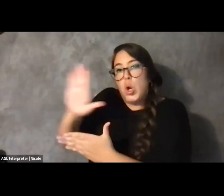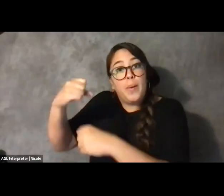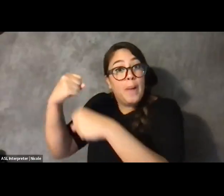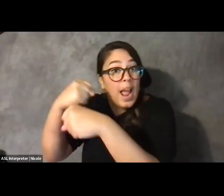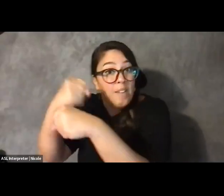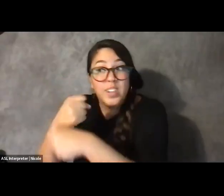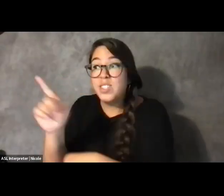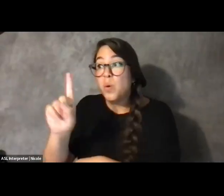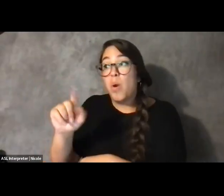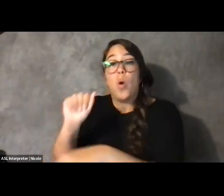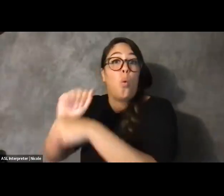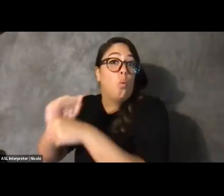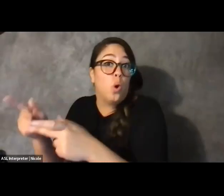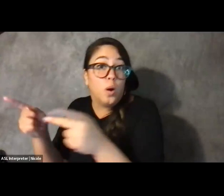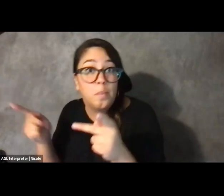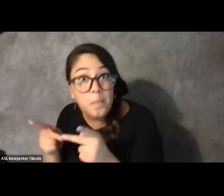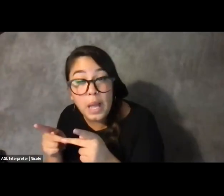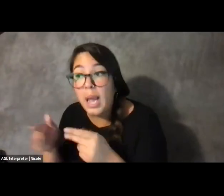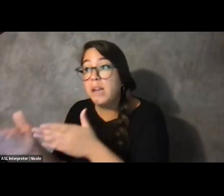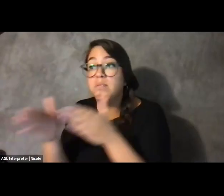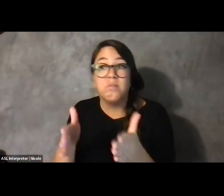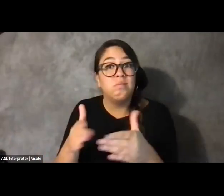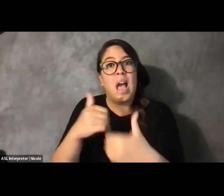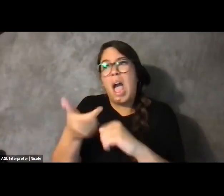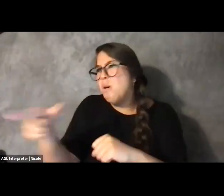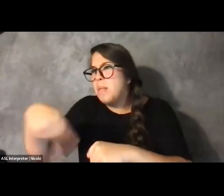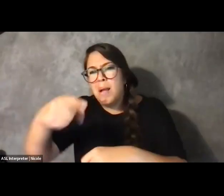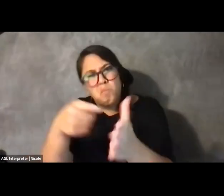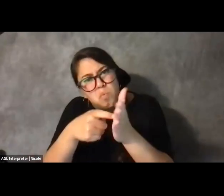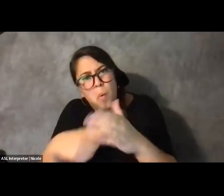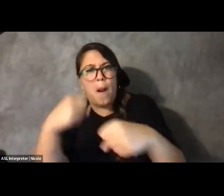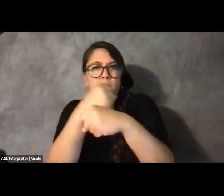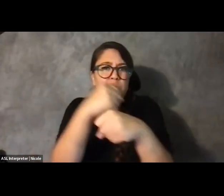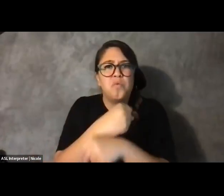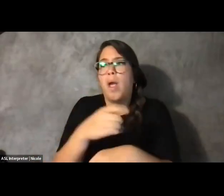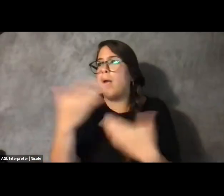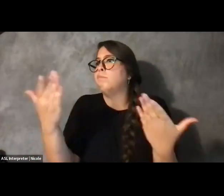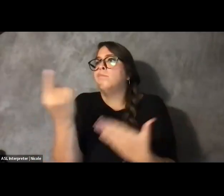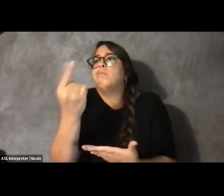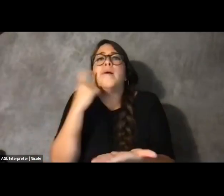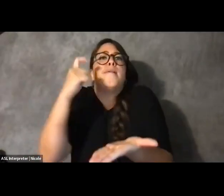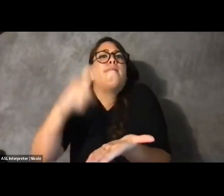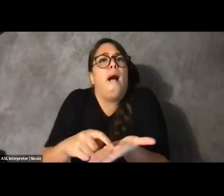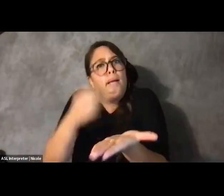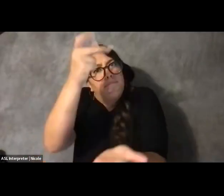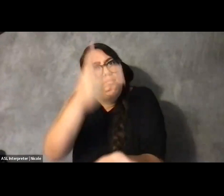They talked about how often they fight just to be seen, how often they fight just to be validated in their expertise.